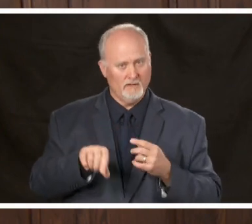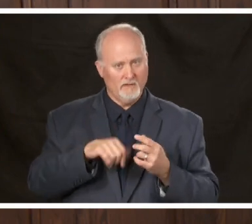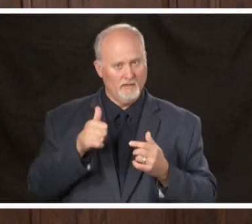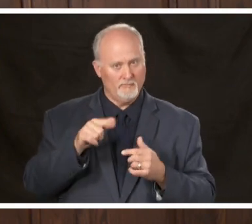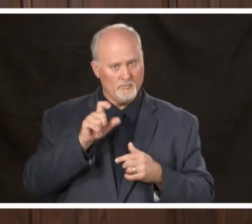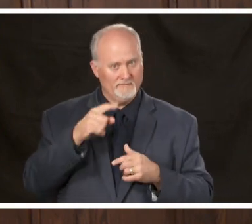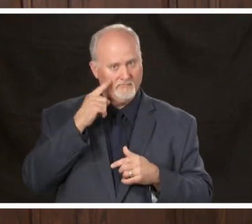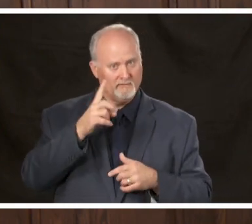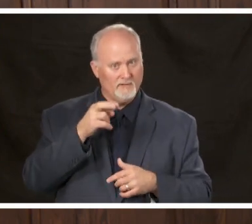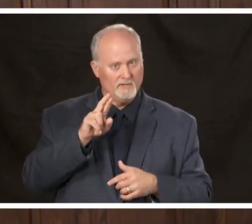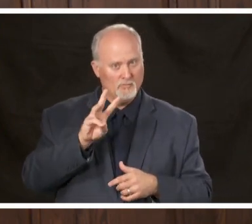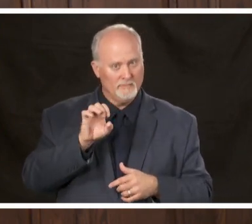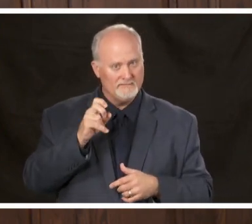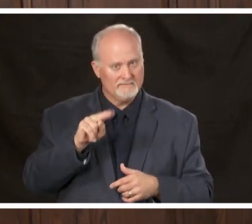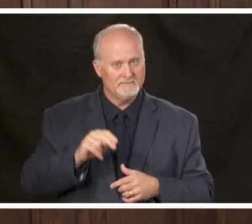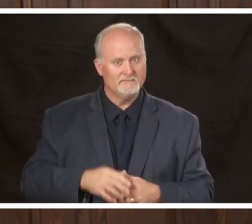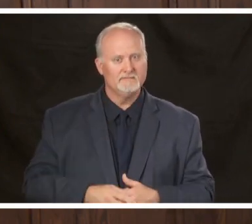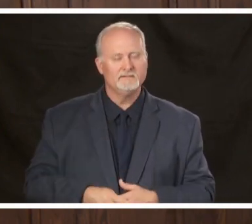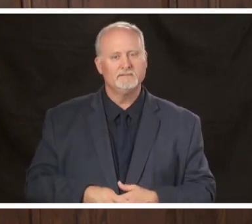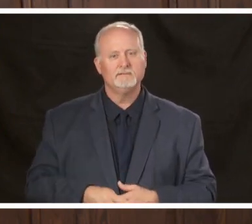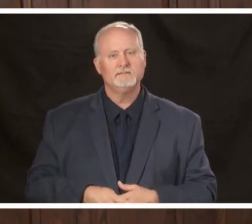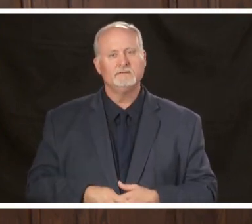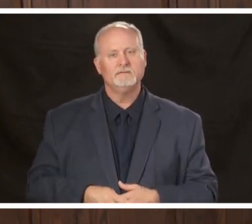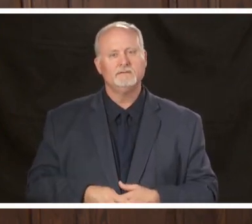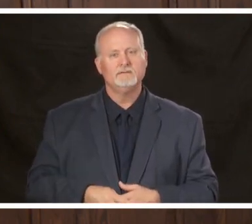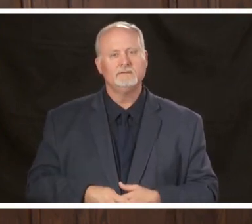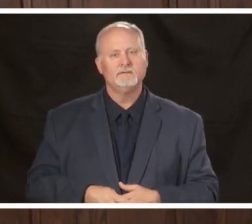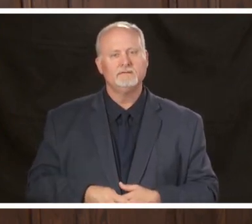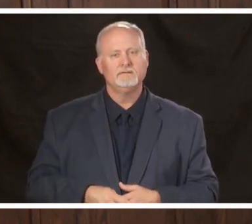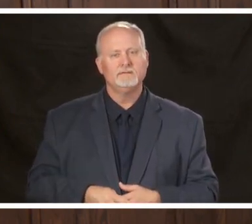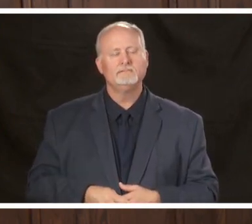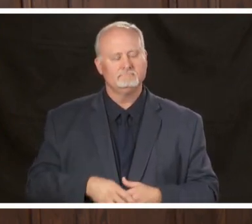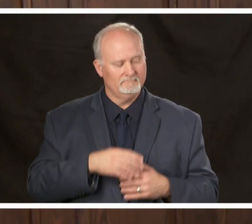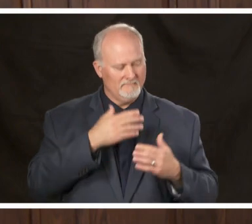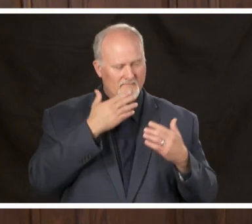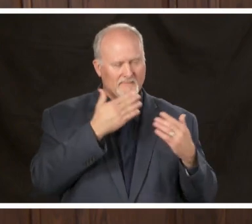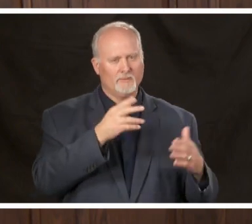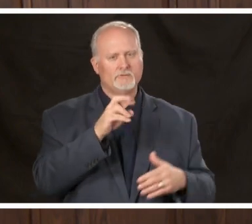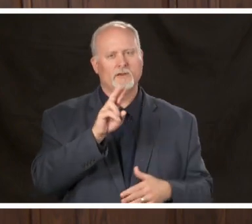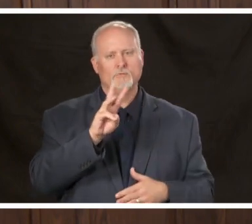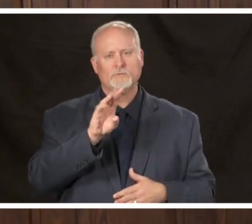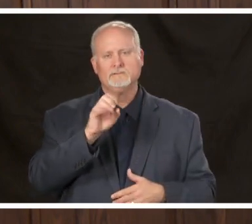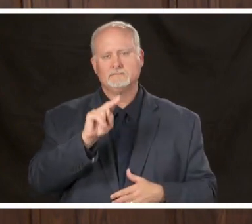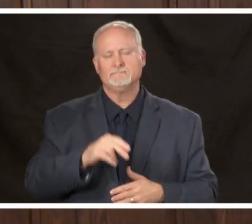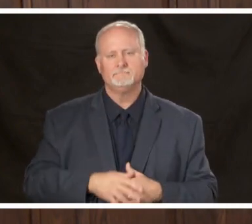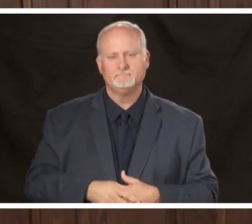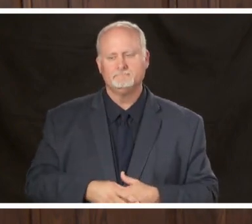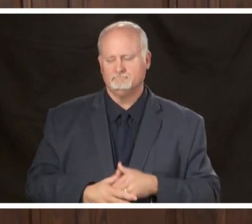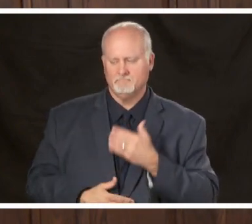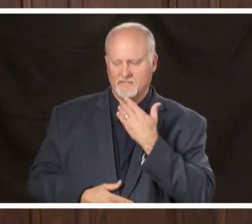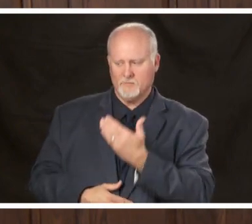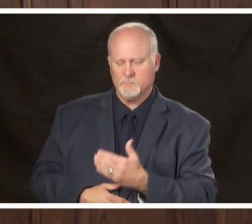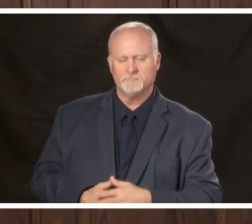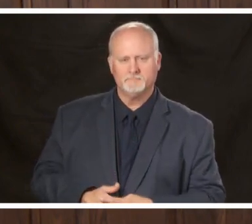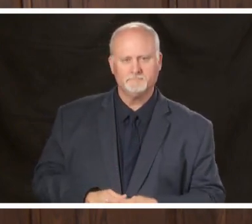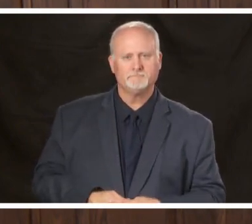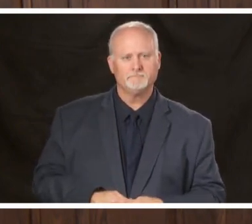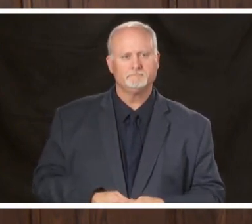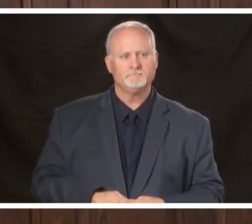for dr. Wilson Wilson thank you